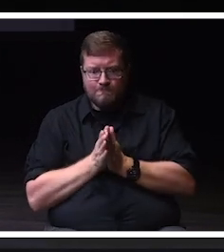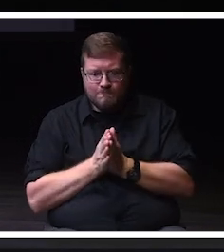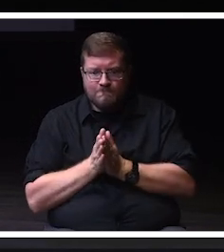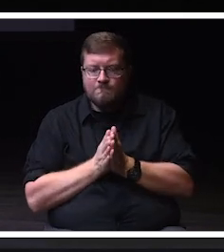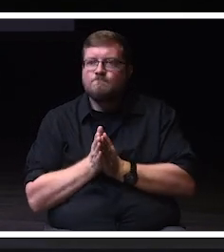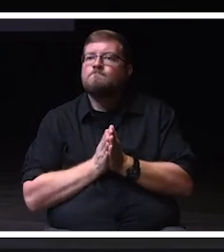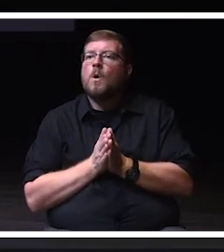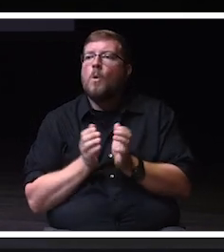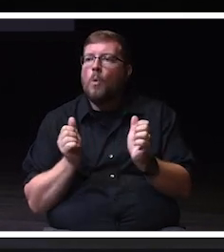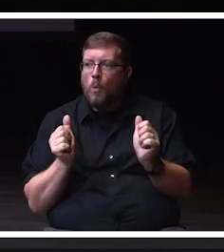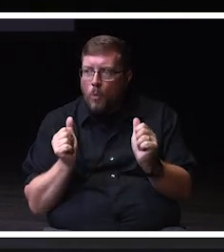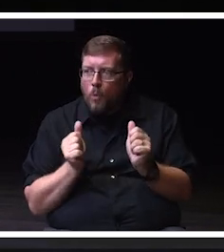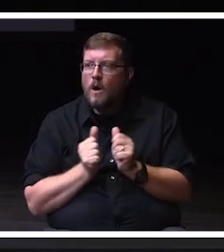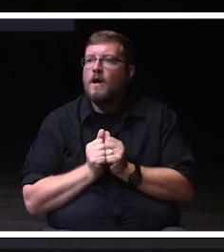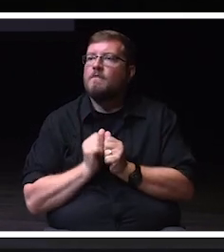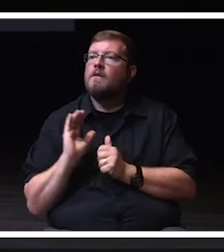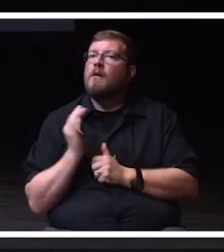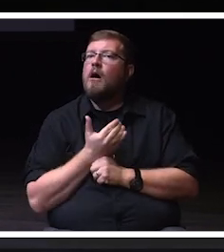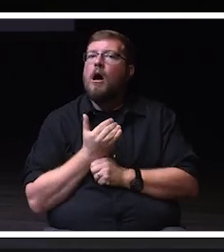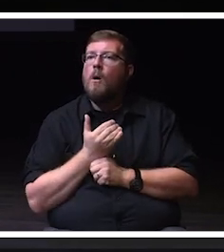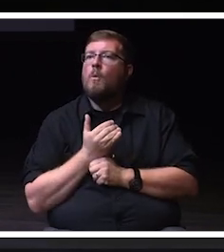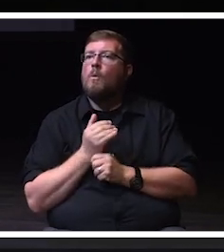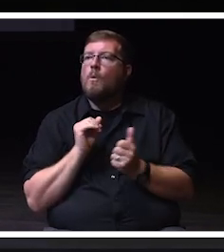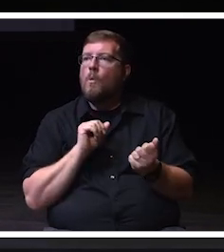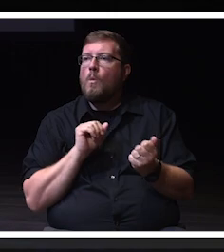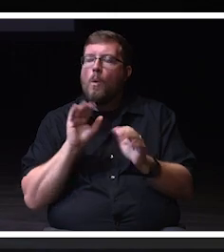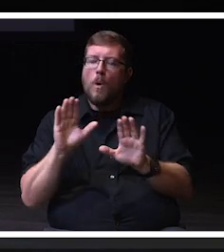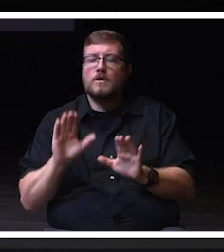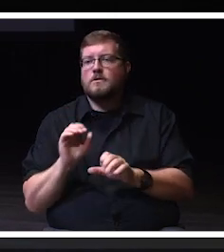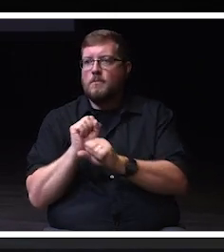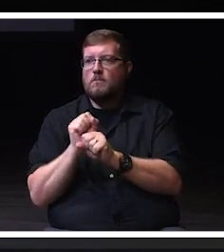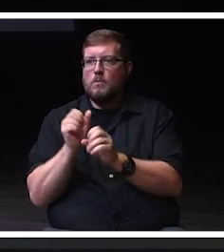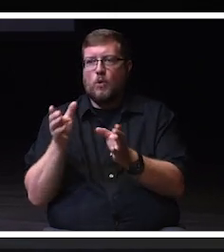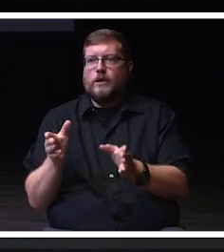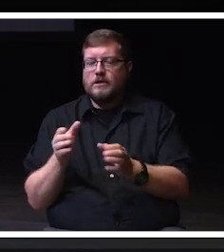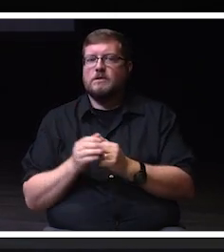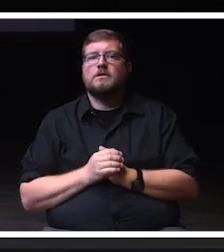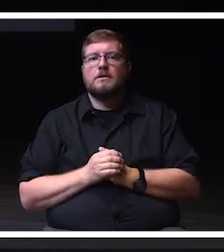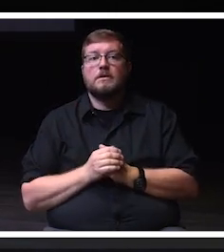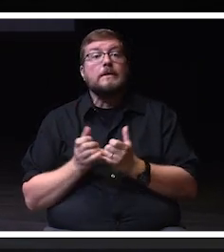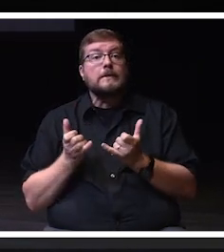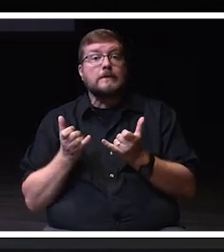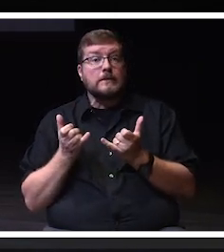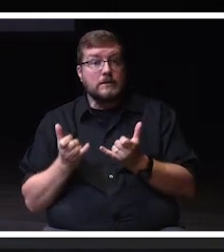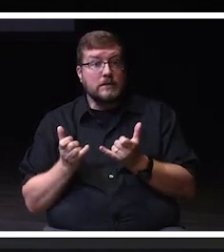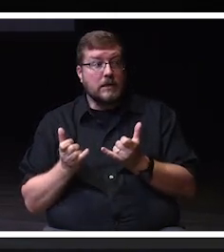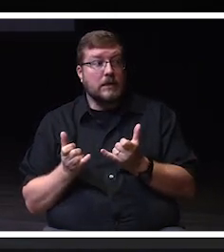and with our incredible employees. Today, I am thrilled to welcome